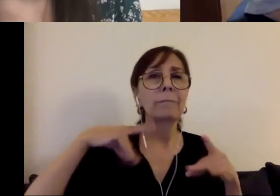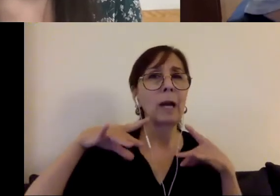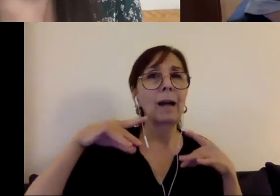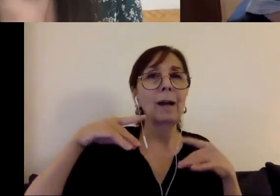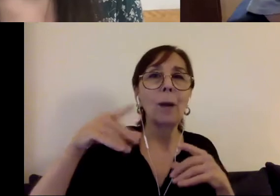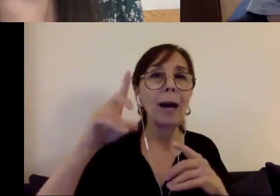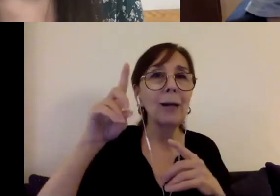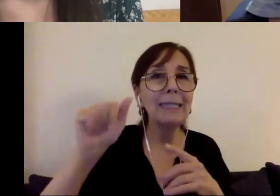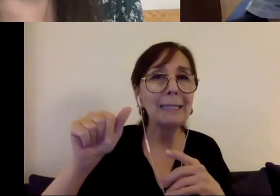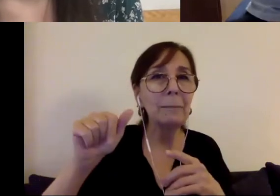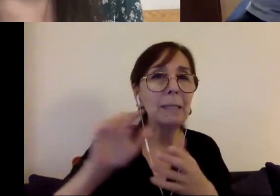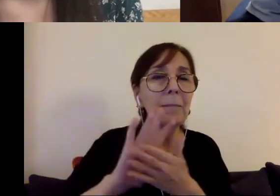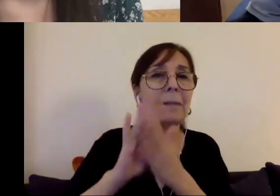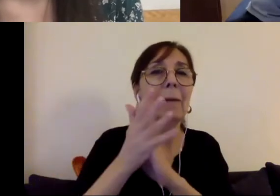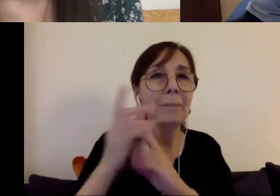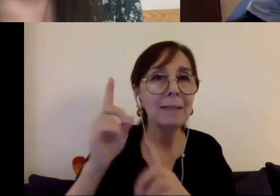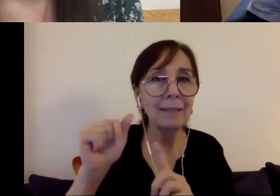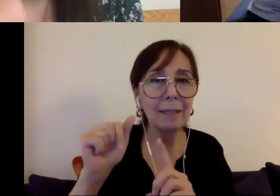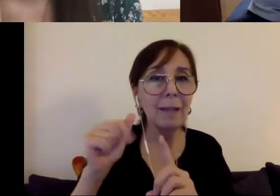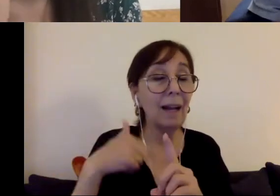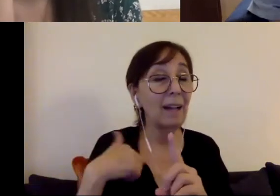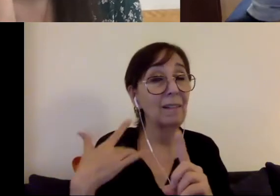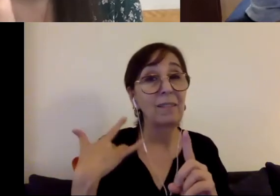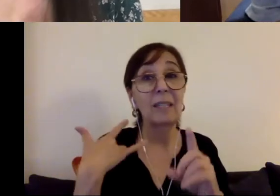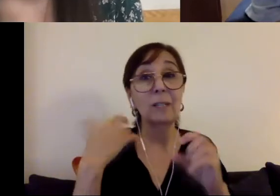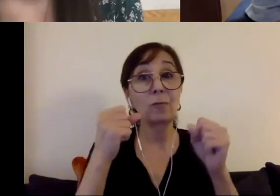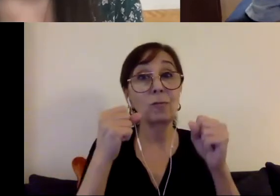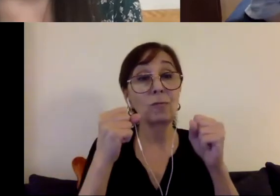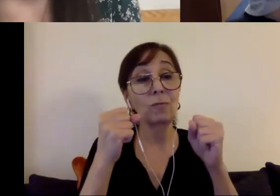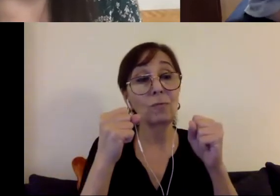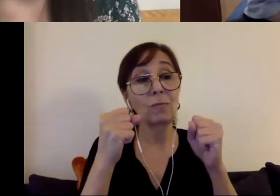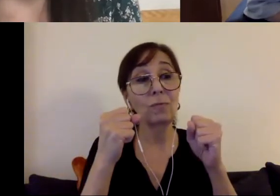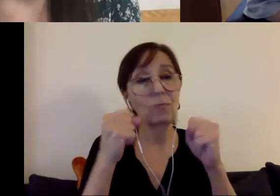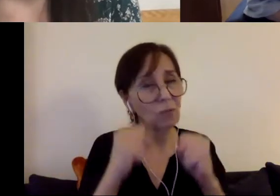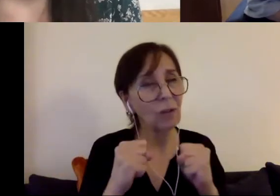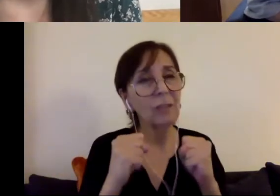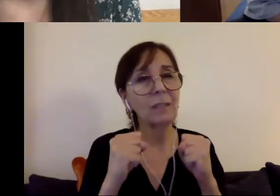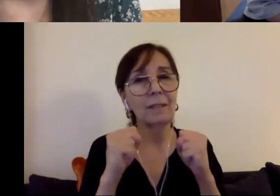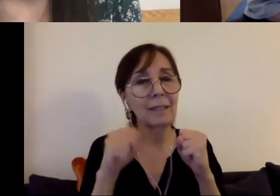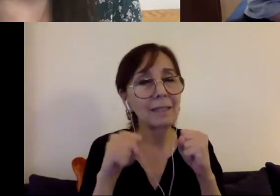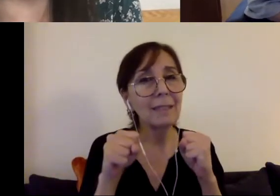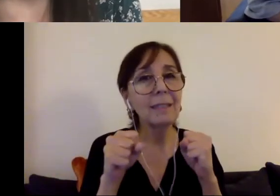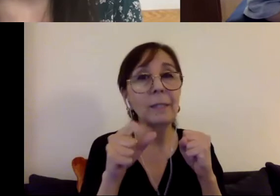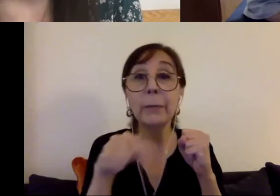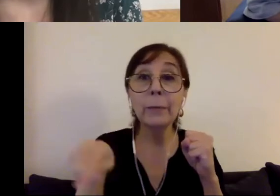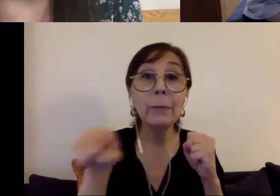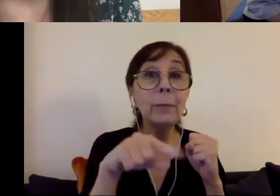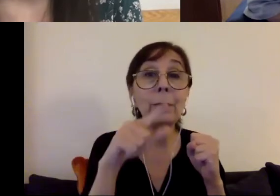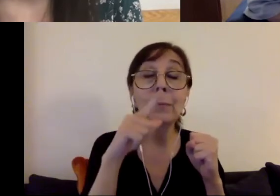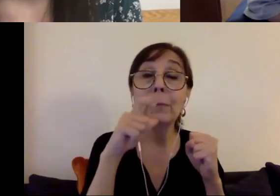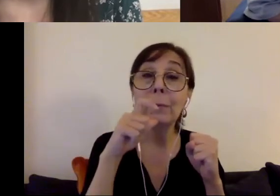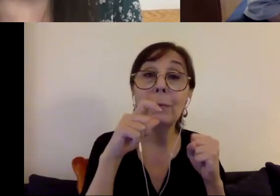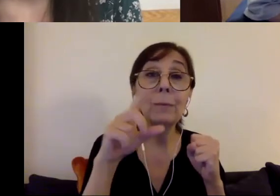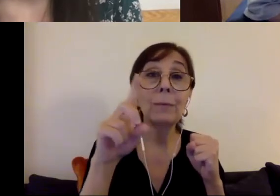feel very strongly that those of you with disabilities who are engaged in